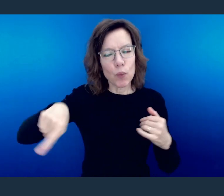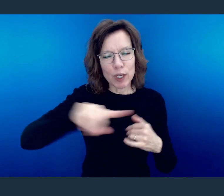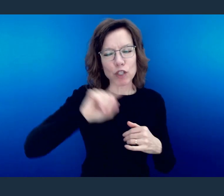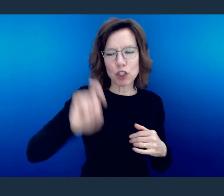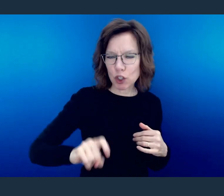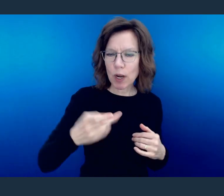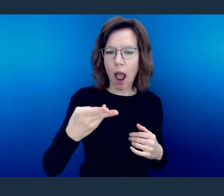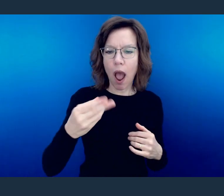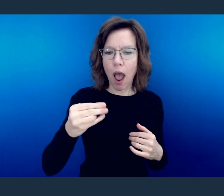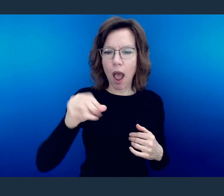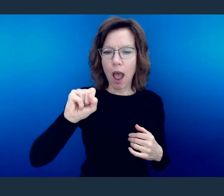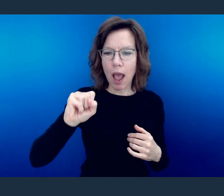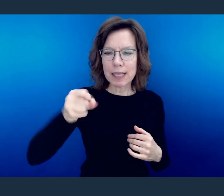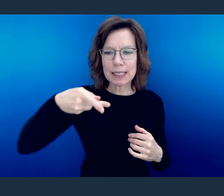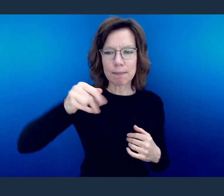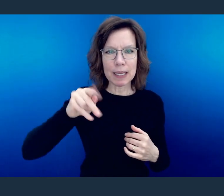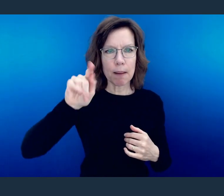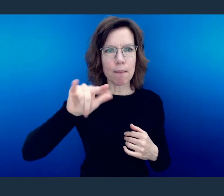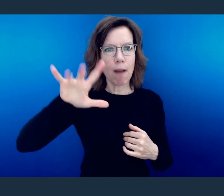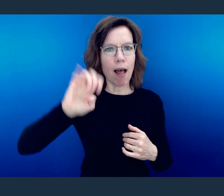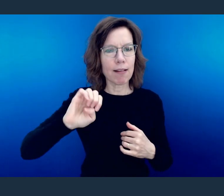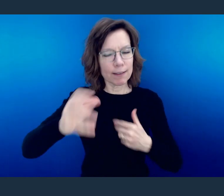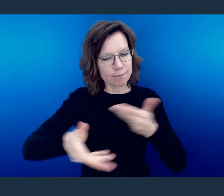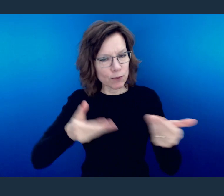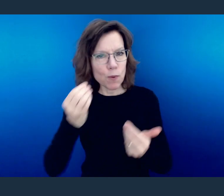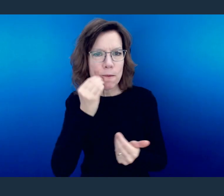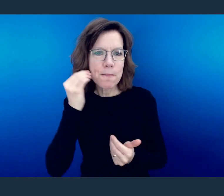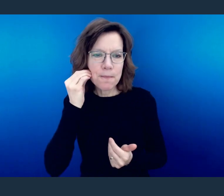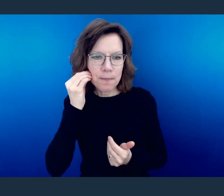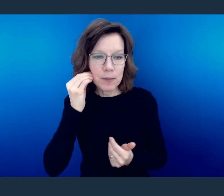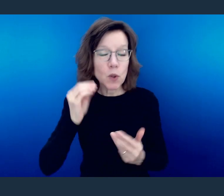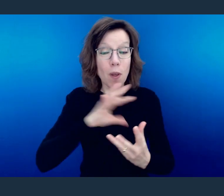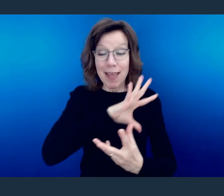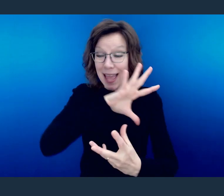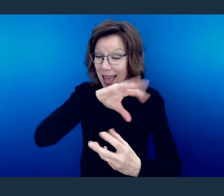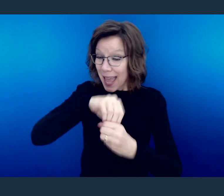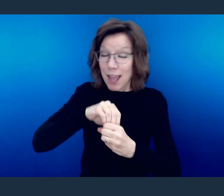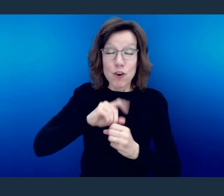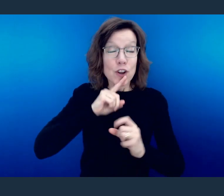What does that mean for us? All of these come down to heart issues.